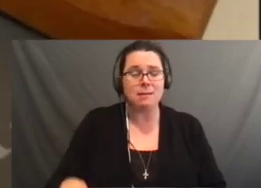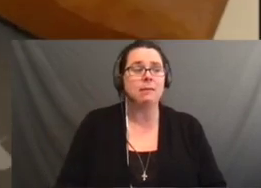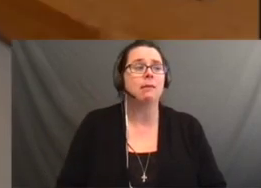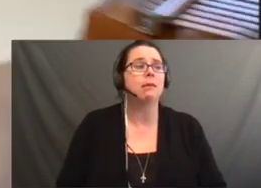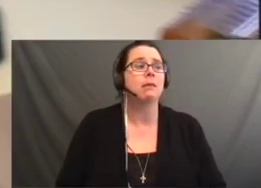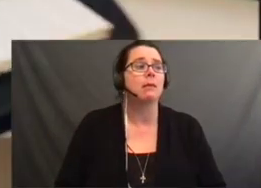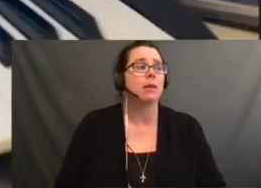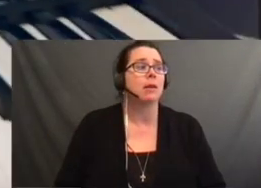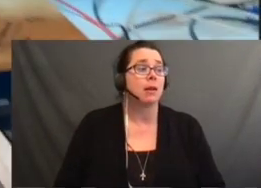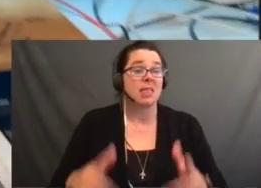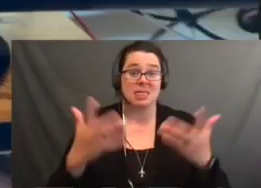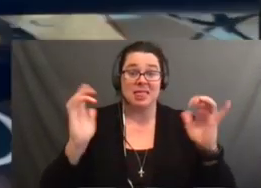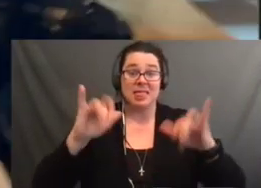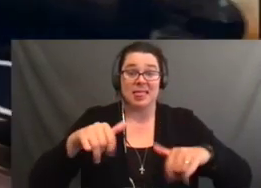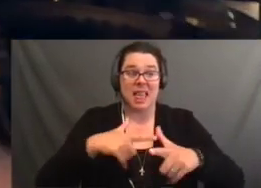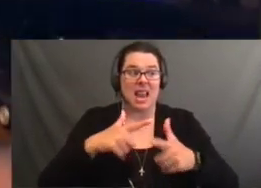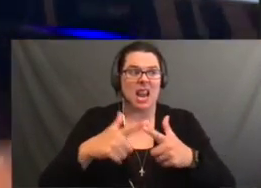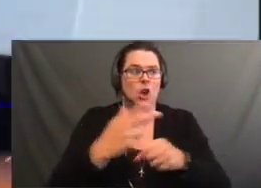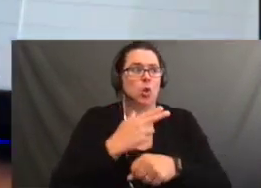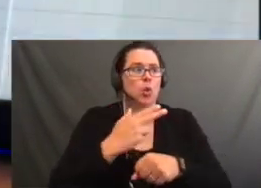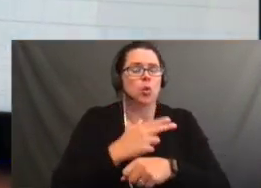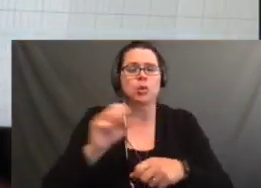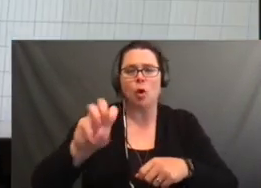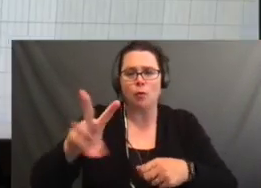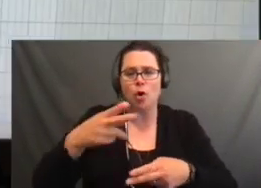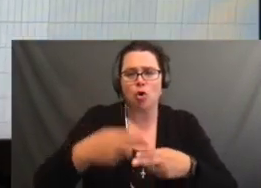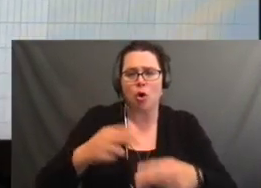time. And so we will invite each of you on screen